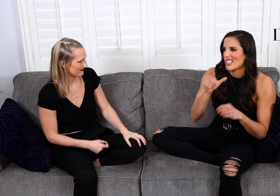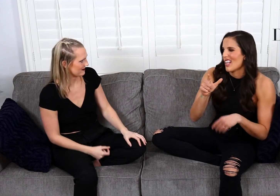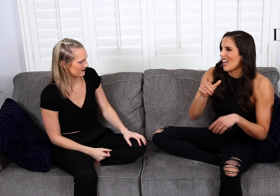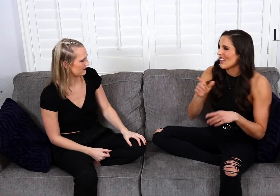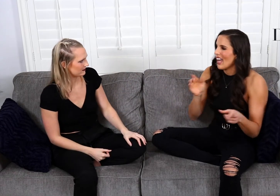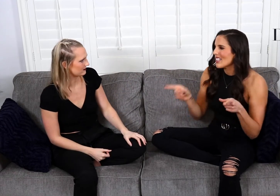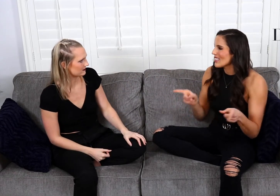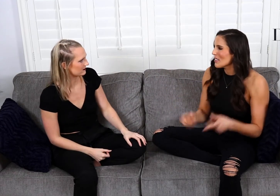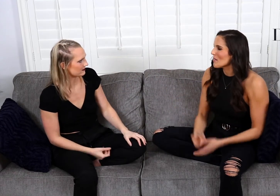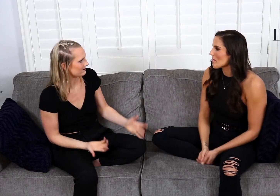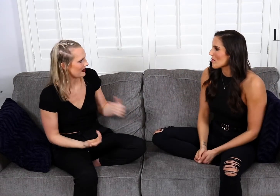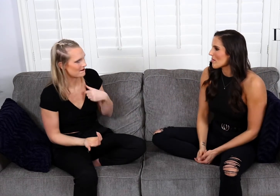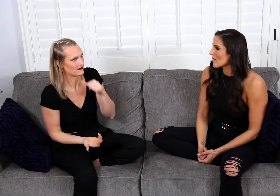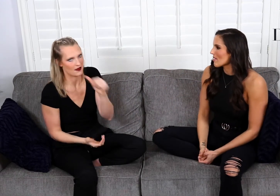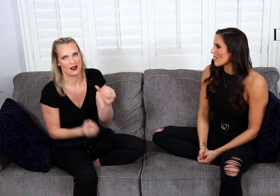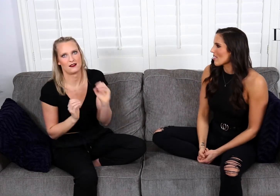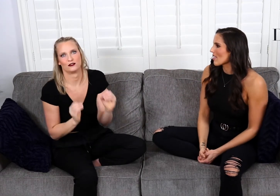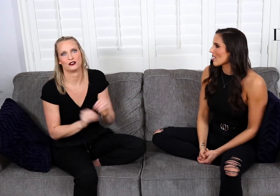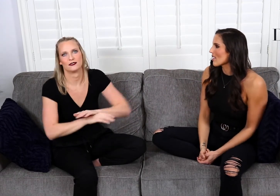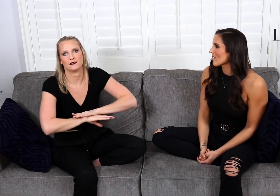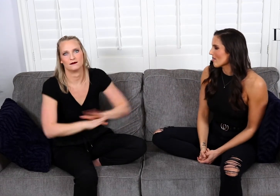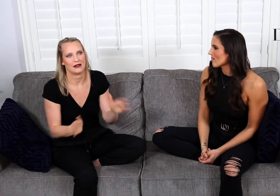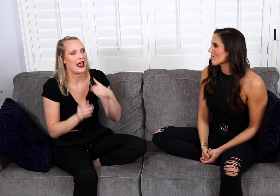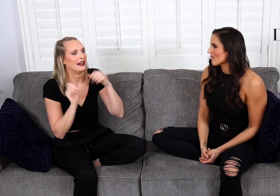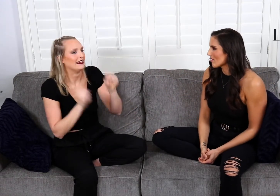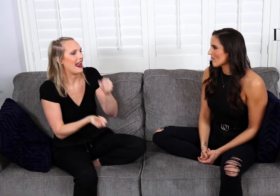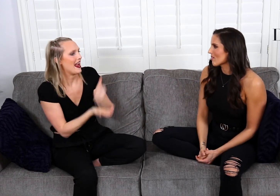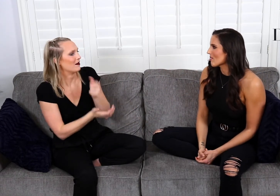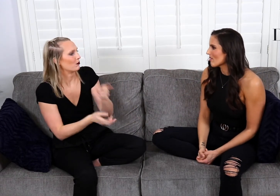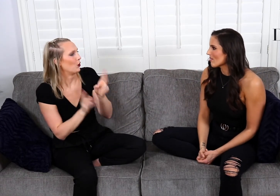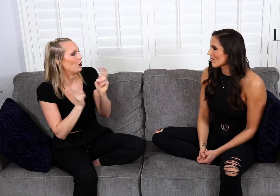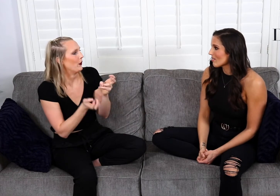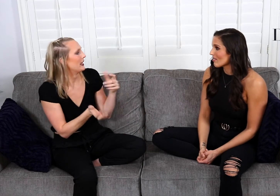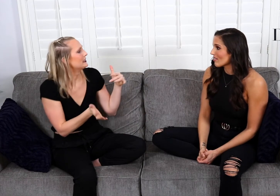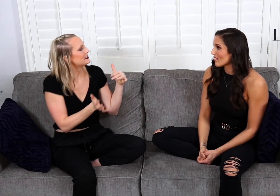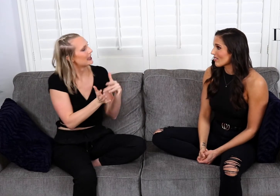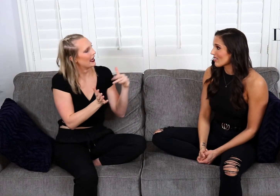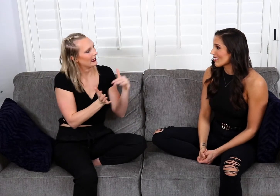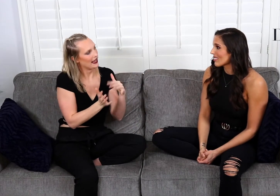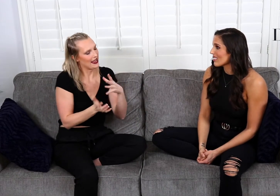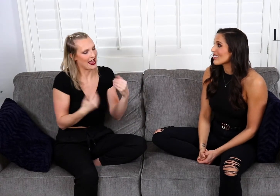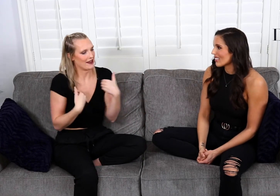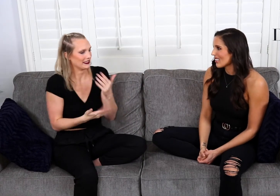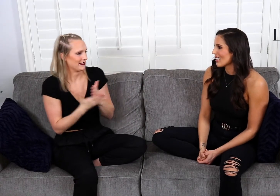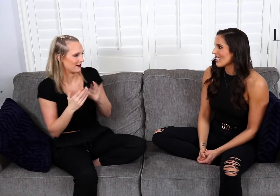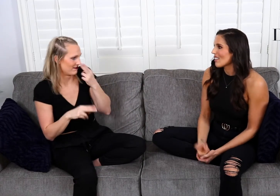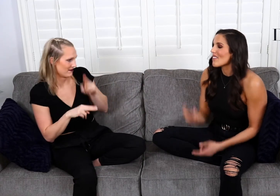And you’re teaching him ASL instead. - Right. And I’m not a teacher, and I can help you “study”